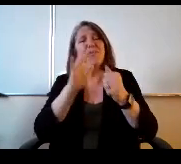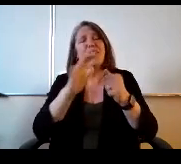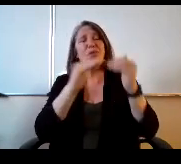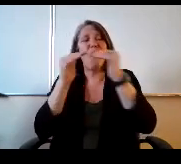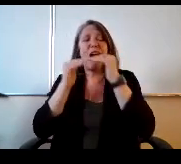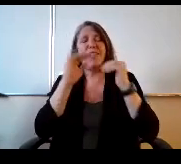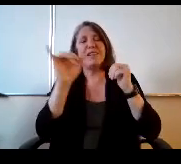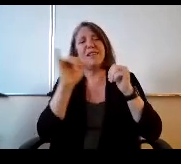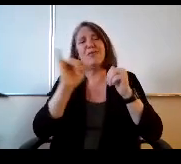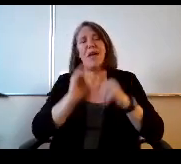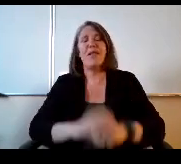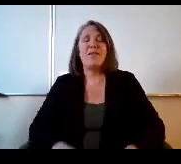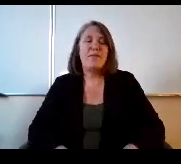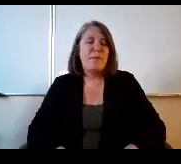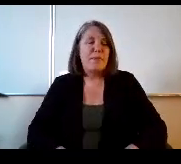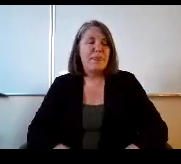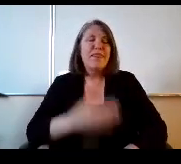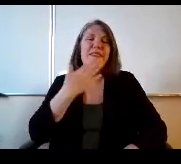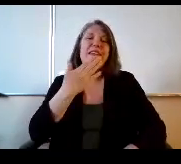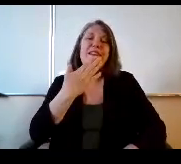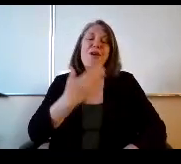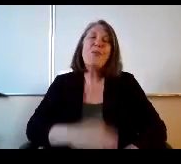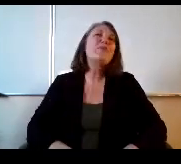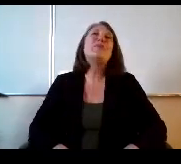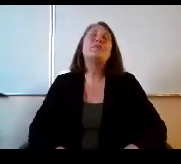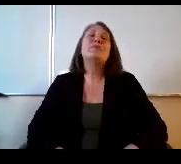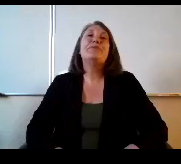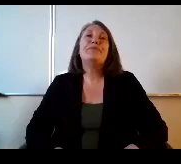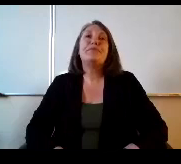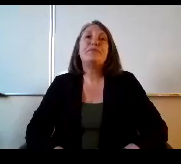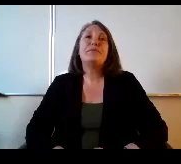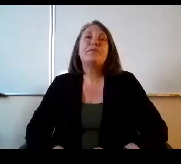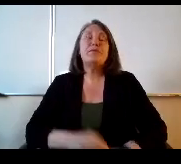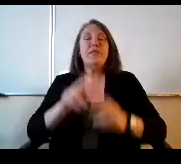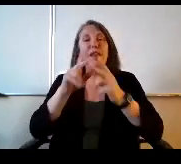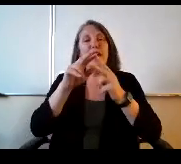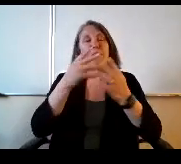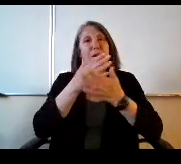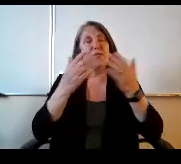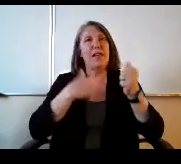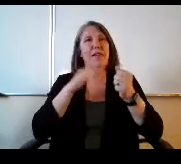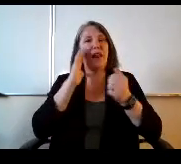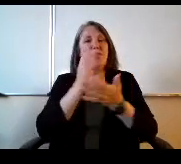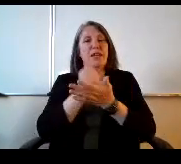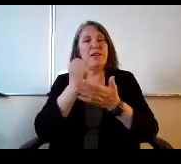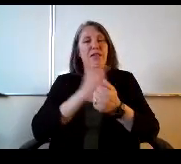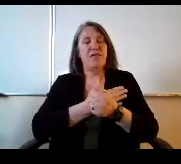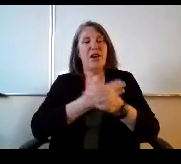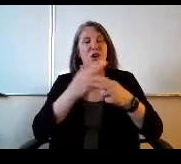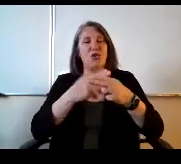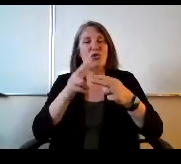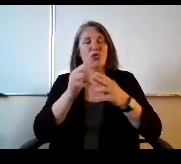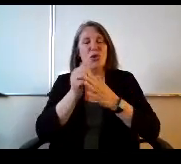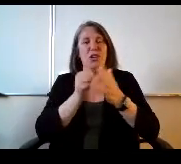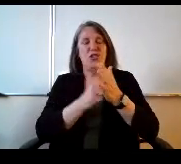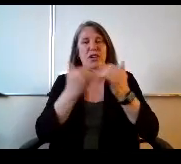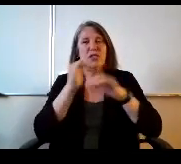Mr Kirby, thank you. Miss Reynolds, a couple of things and I'm going to take advantage of our short agenda tonight.